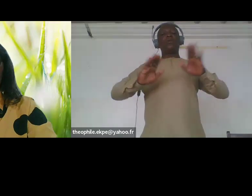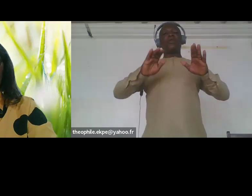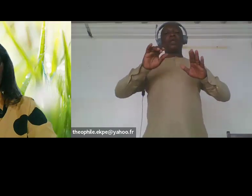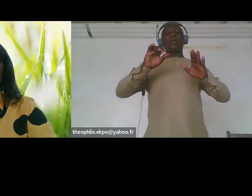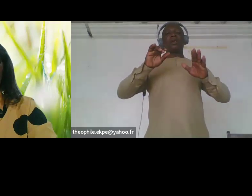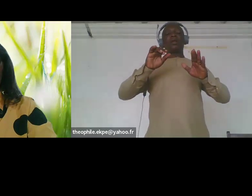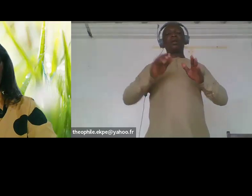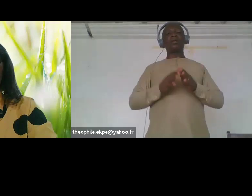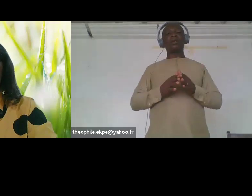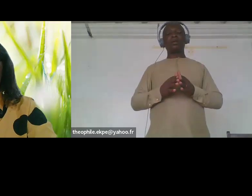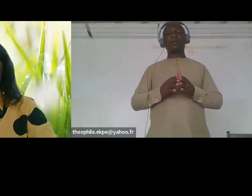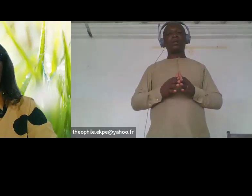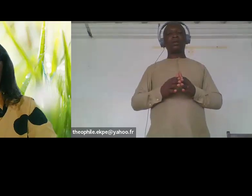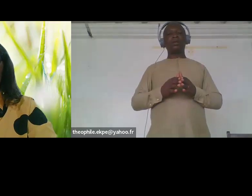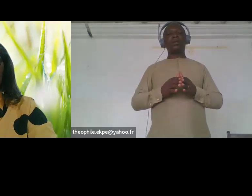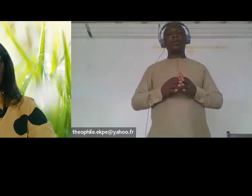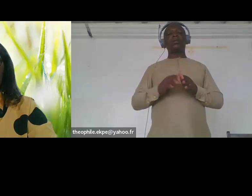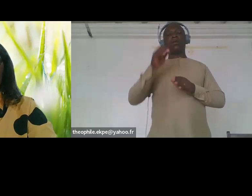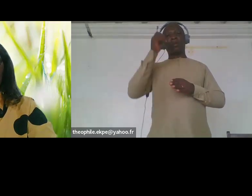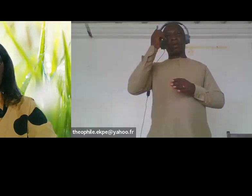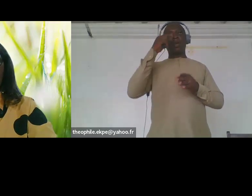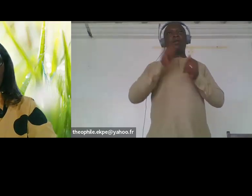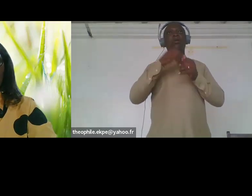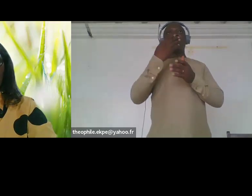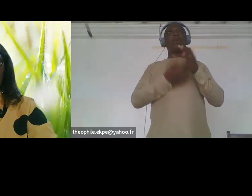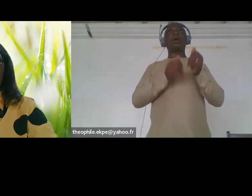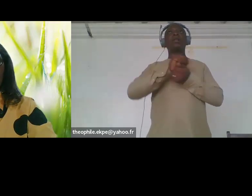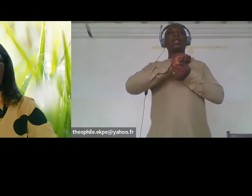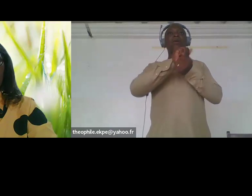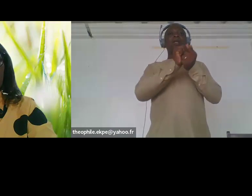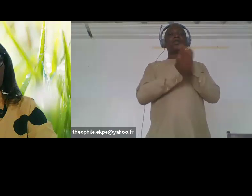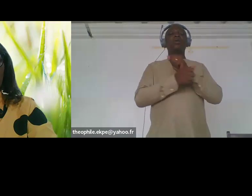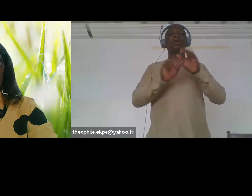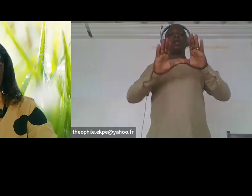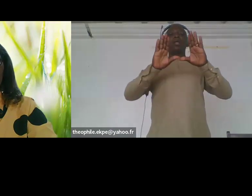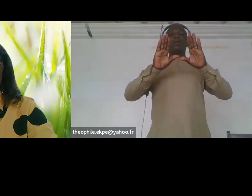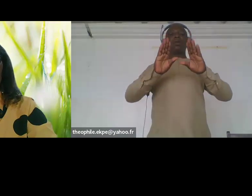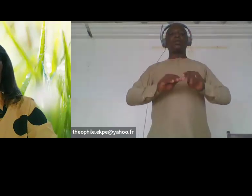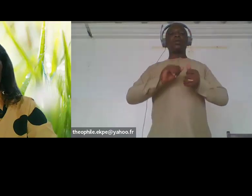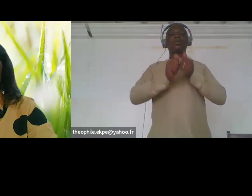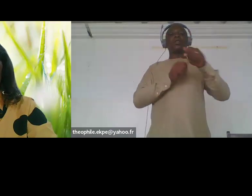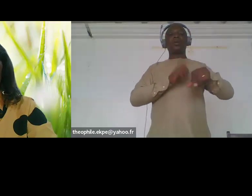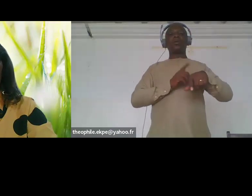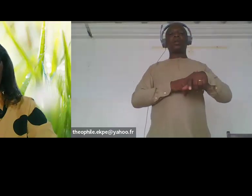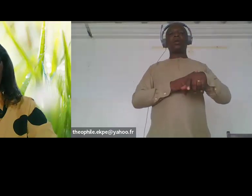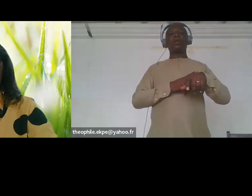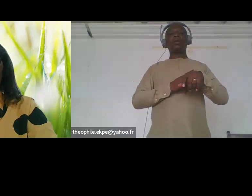mitigation measures mostly leading to limited knowledge and opportunities to